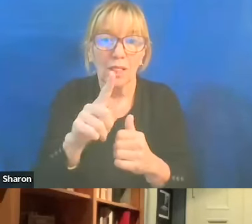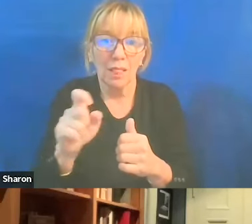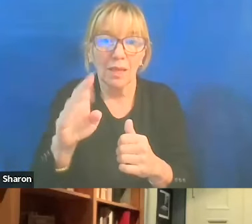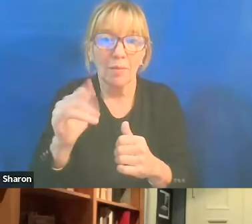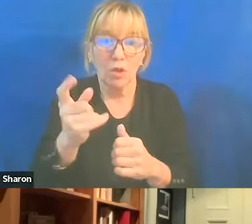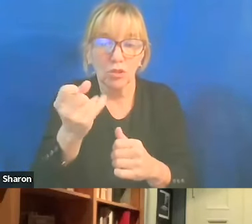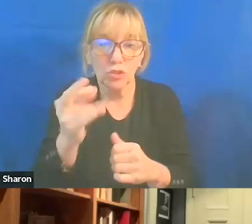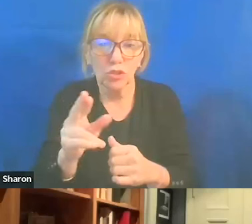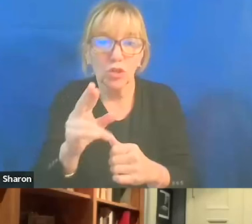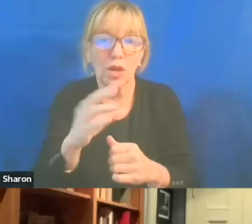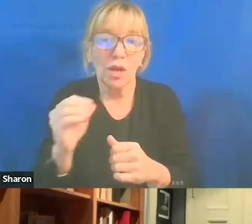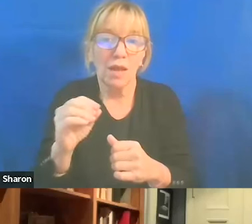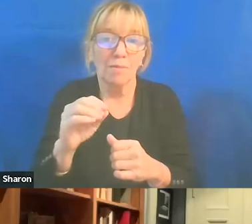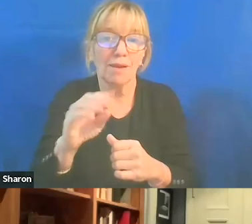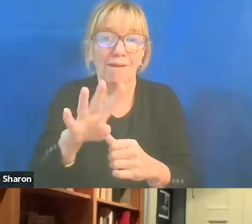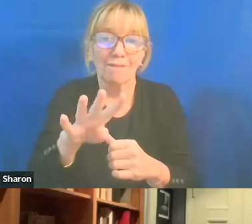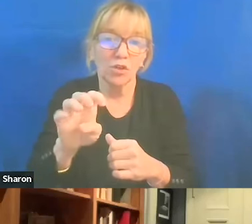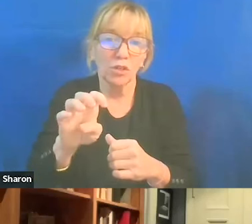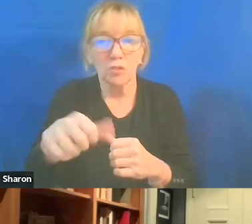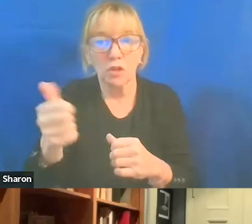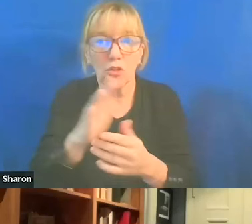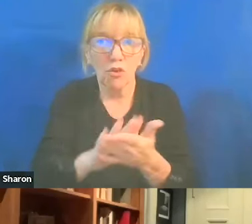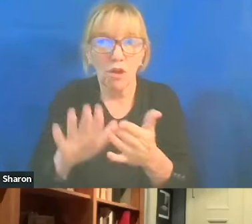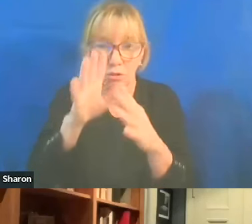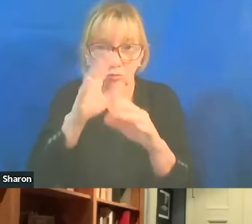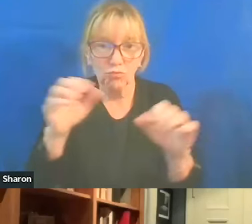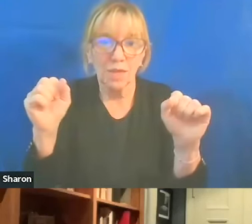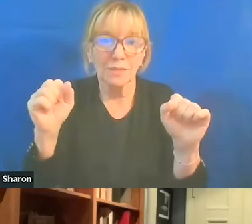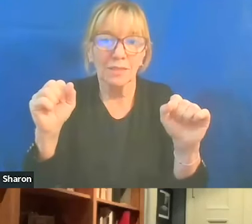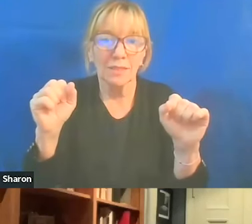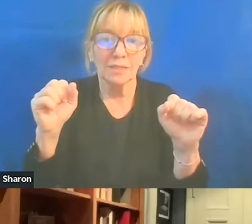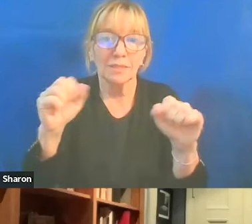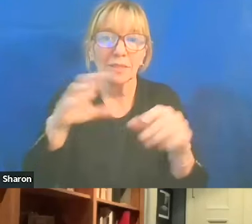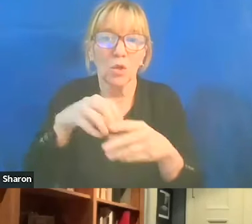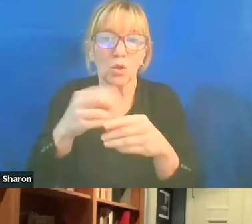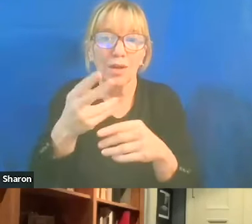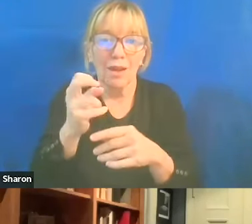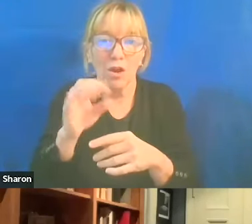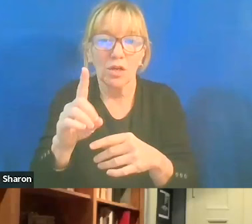it was when the University and College Union in the UK put out a statement advancing